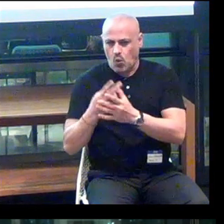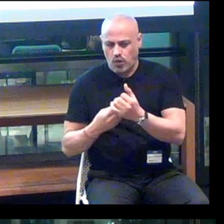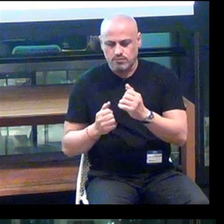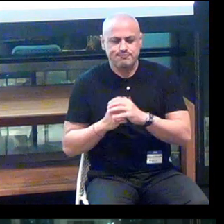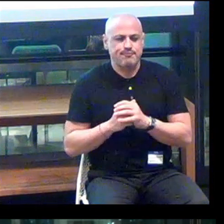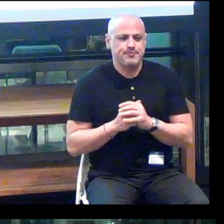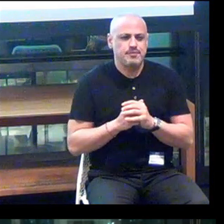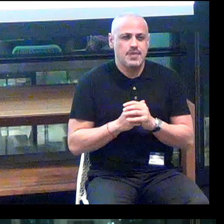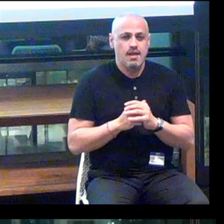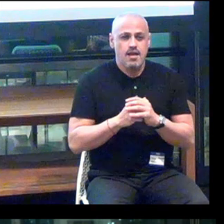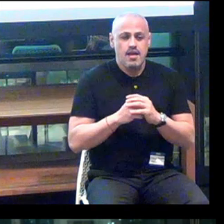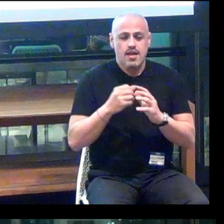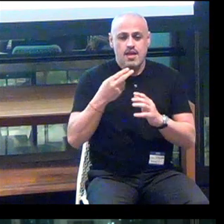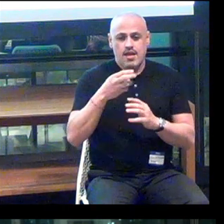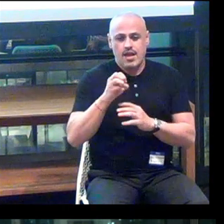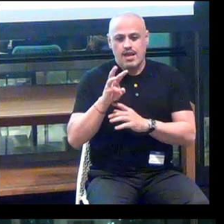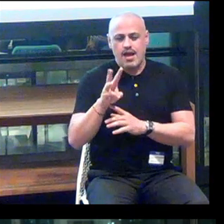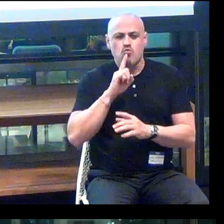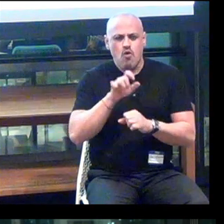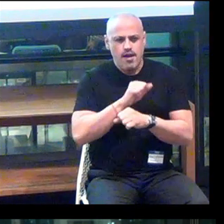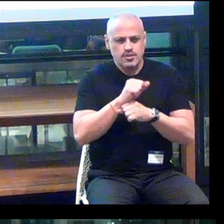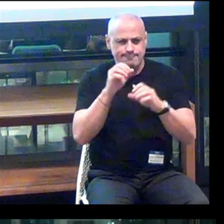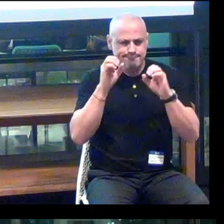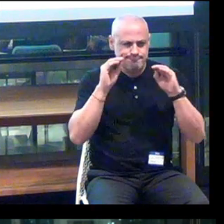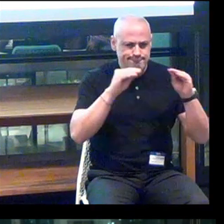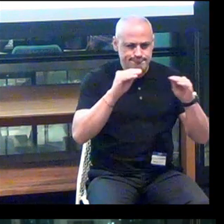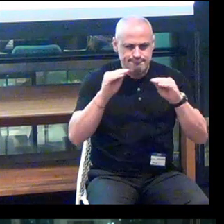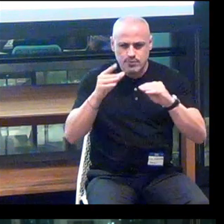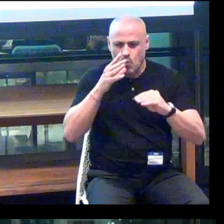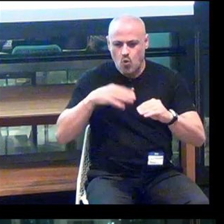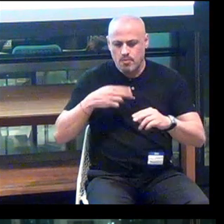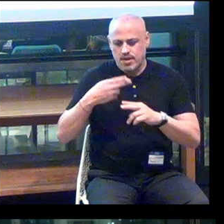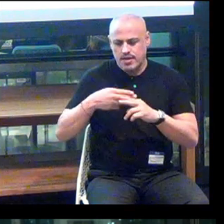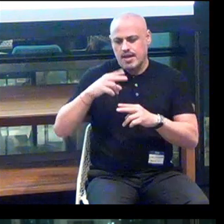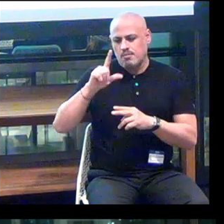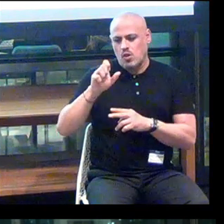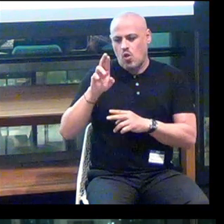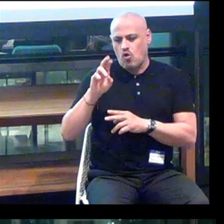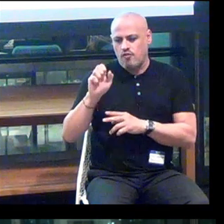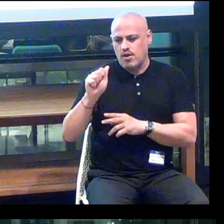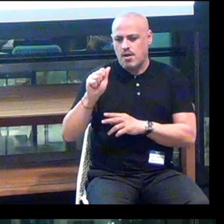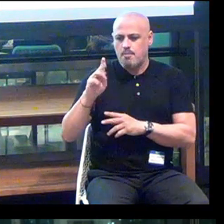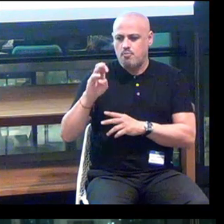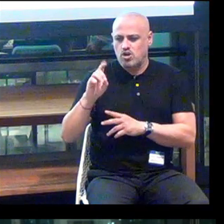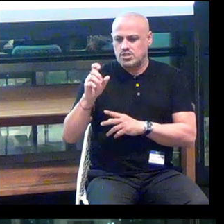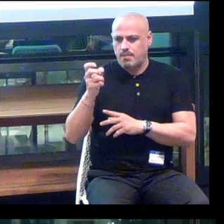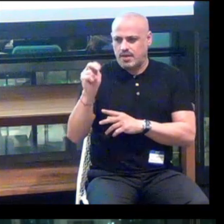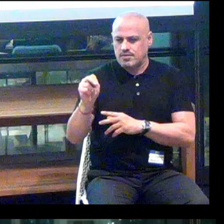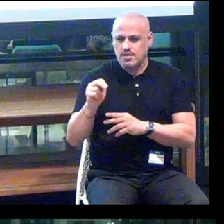So Howe actually educated a woman named Laura Bridgeman, who we believe was the first deafblind